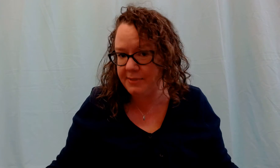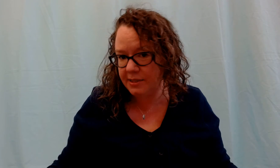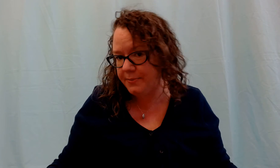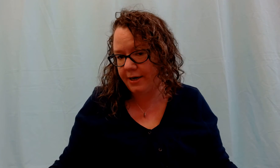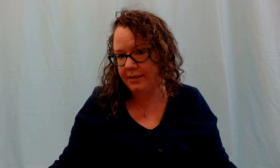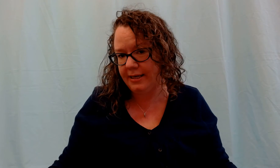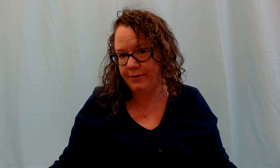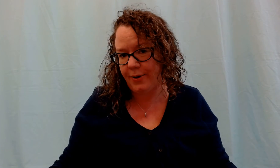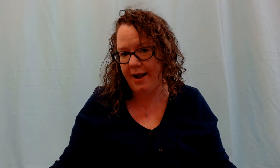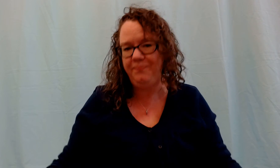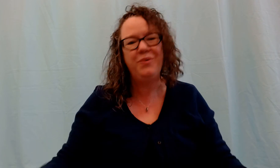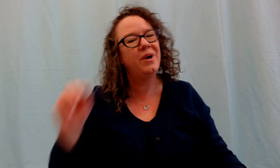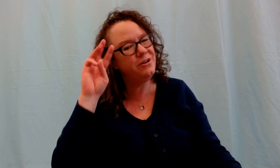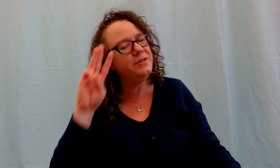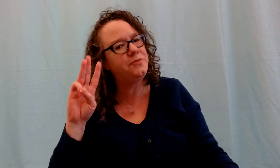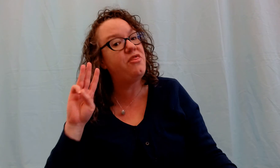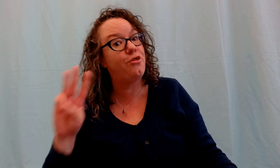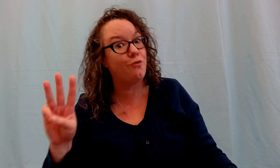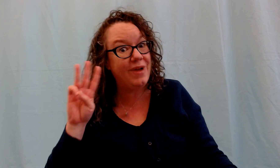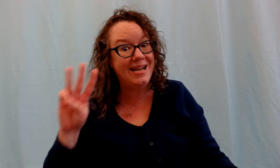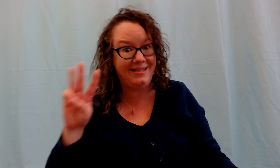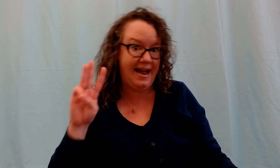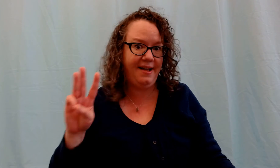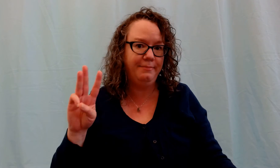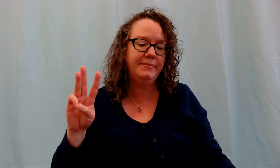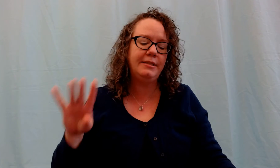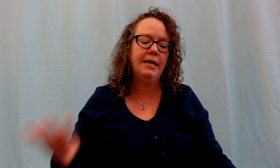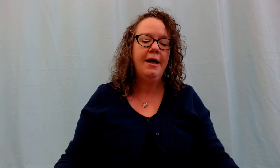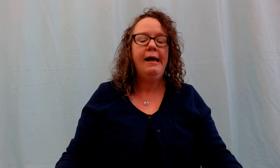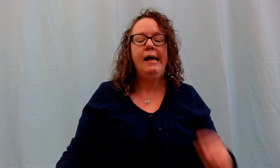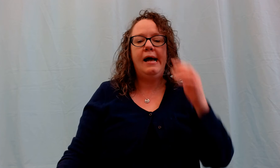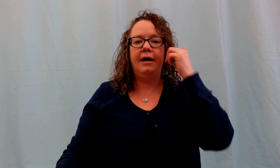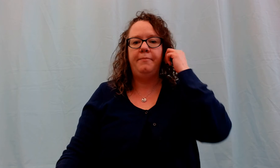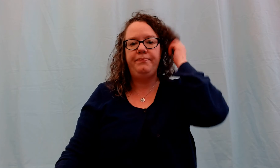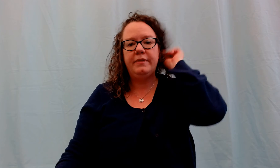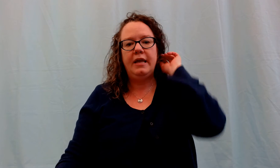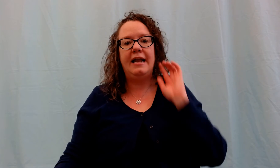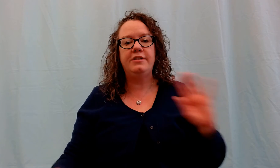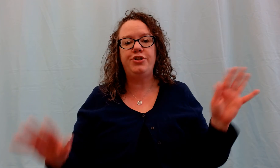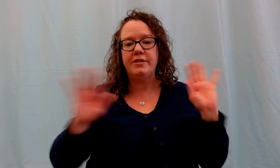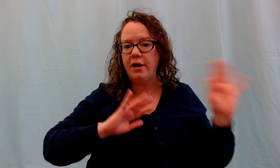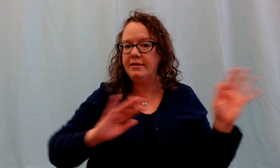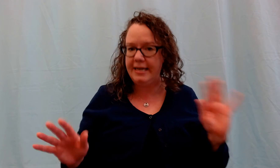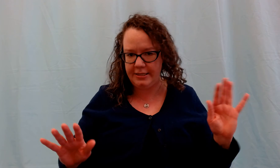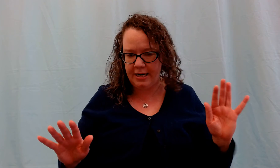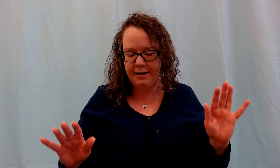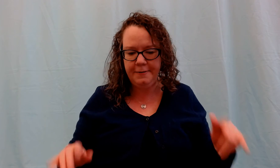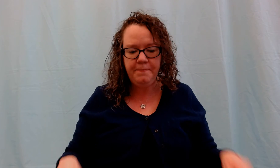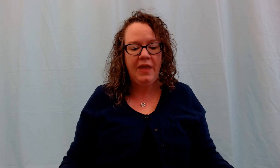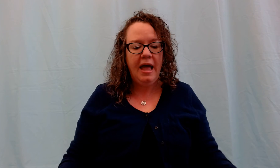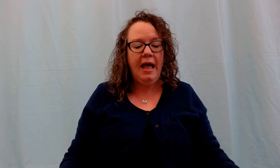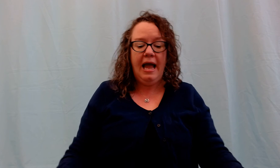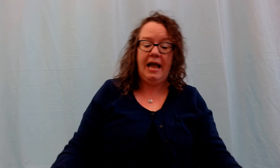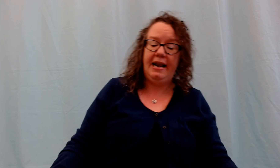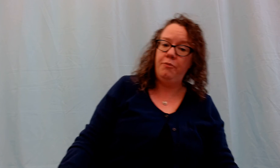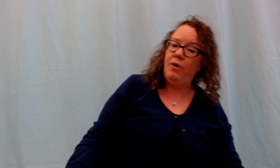as Miss Erin says. Okay? We're gonna do this one three times. And it's just called tick-tock. And